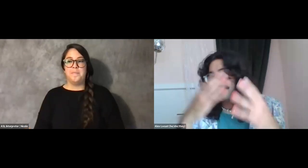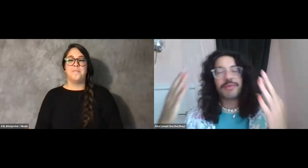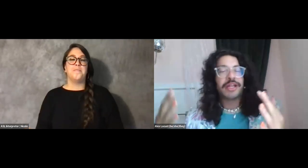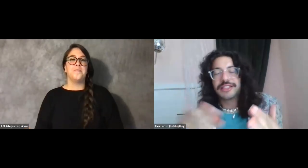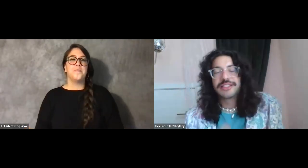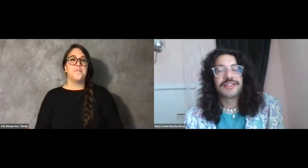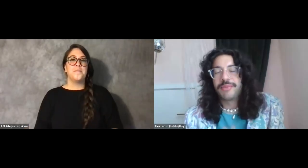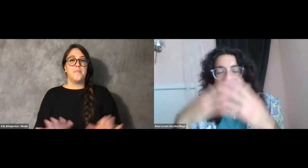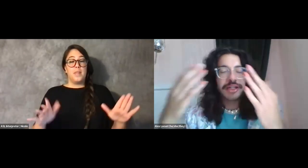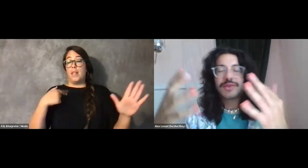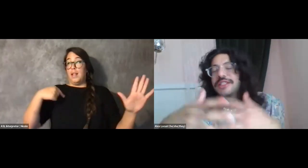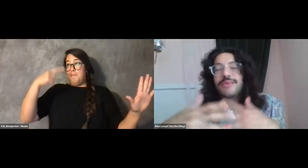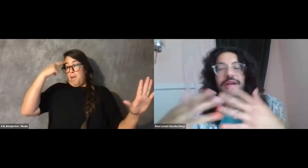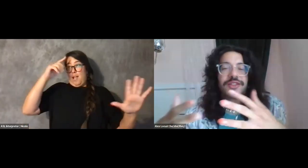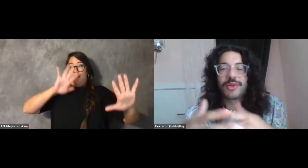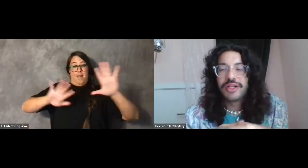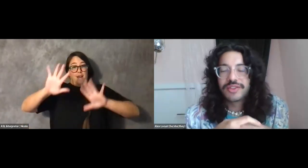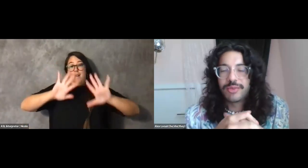So my mind is racing, my heart is open.